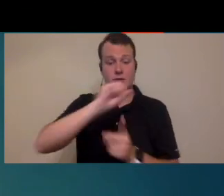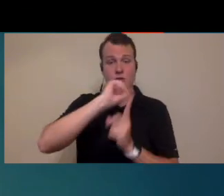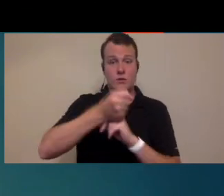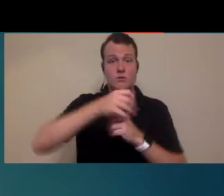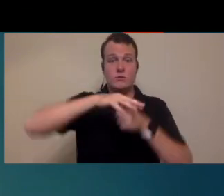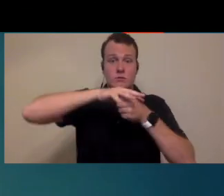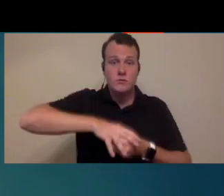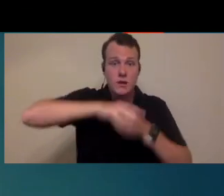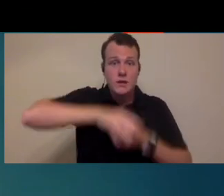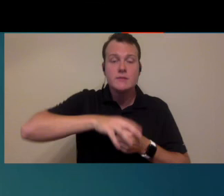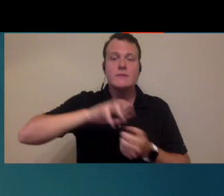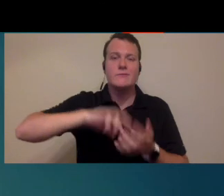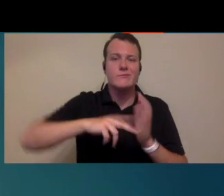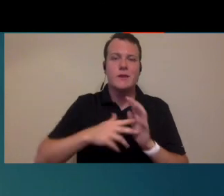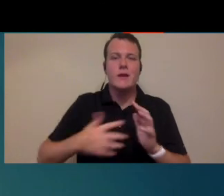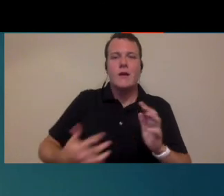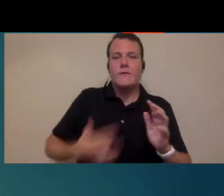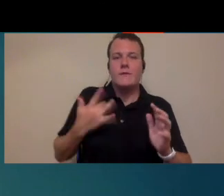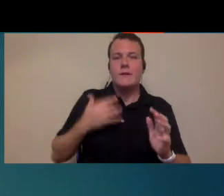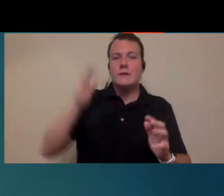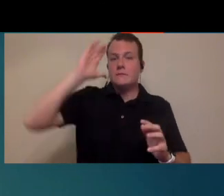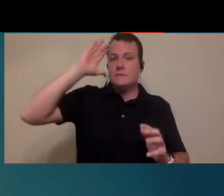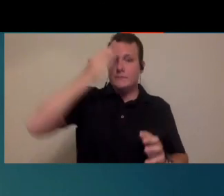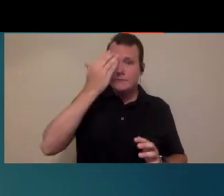situation is making that tuna to seem a whole lot worse so for some patients